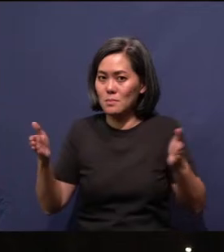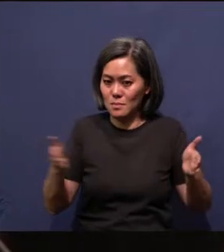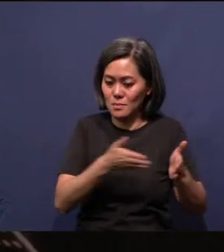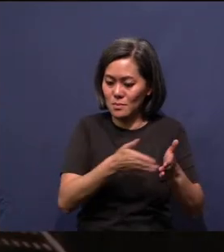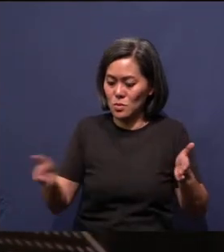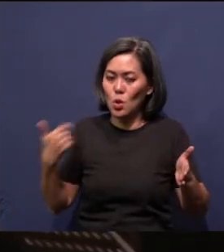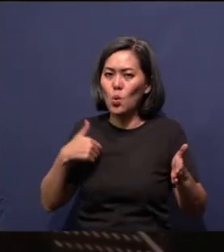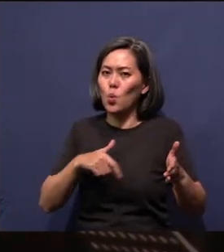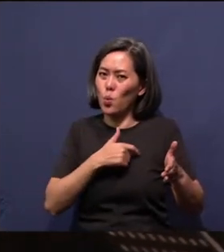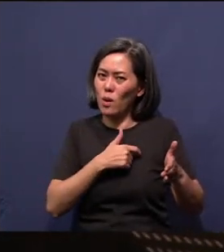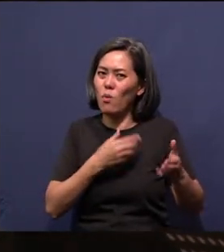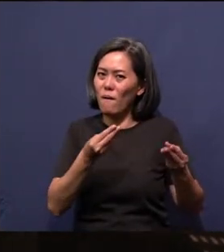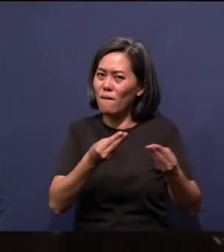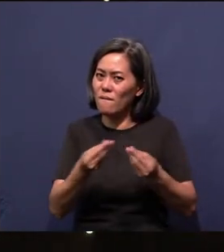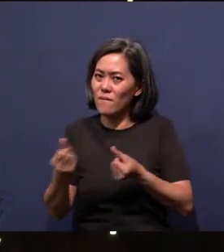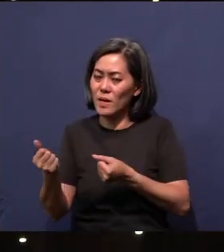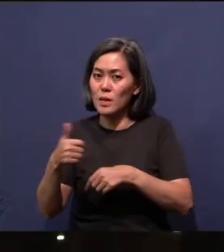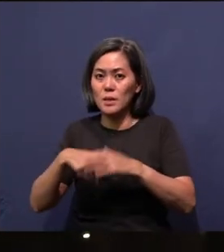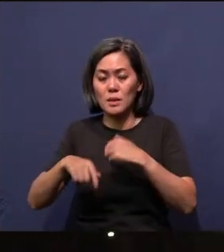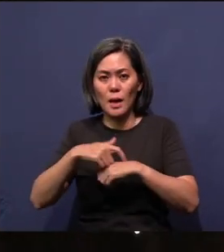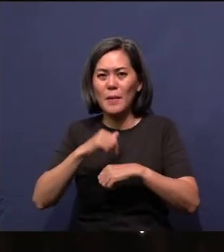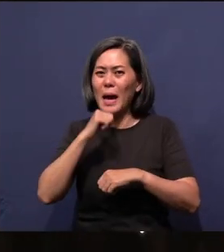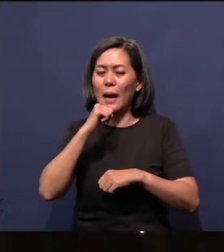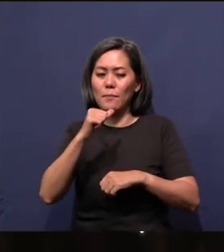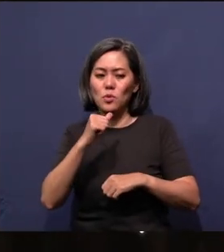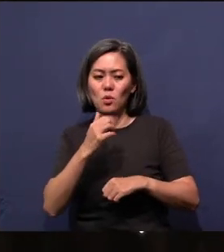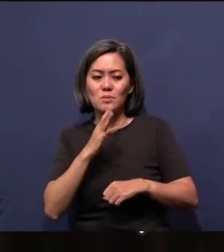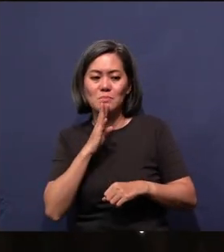down my grandmother here, please don't get me wrong. What I'm saying is however